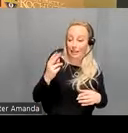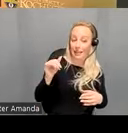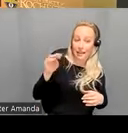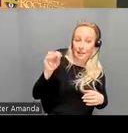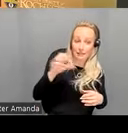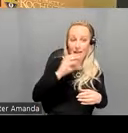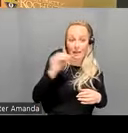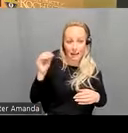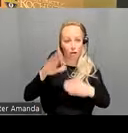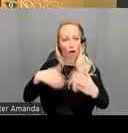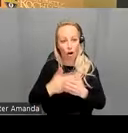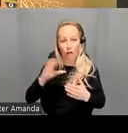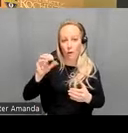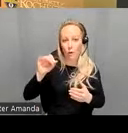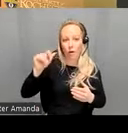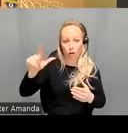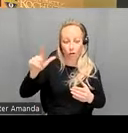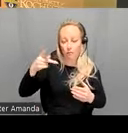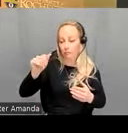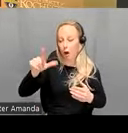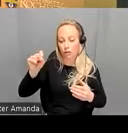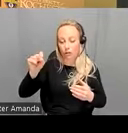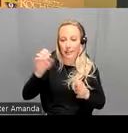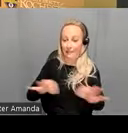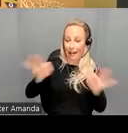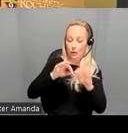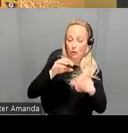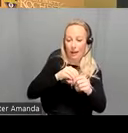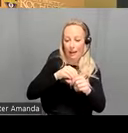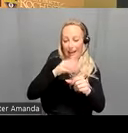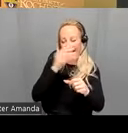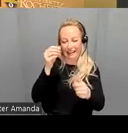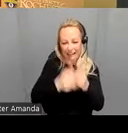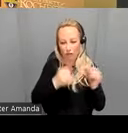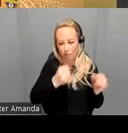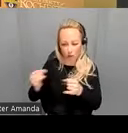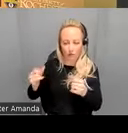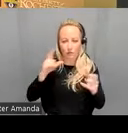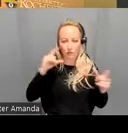Network and each person so just to make this a little bit more concrete here's a res State